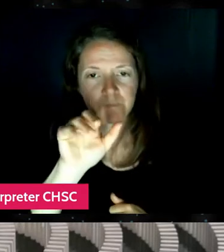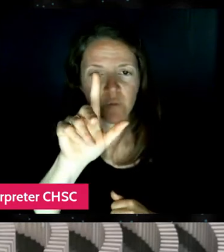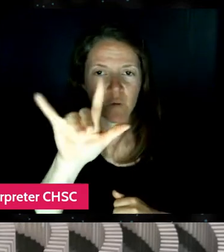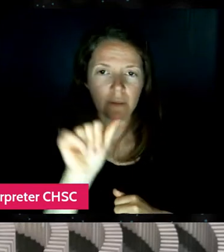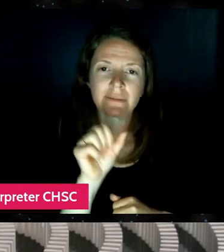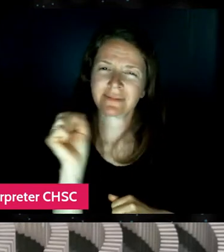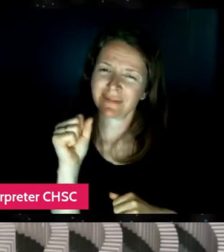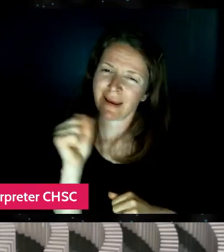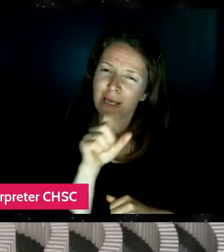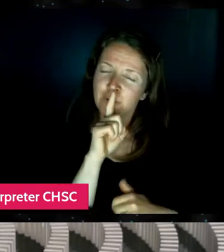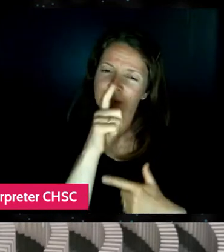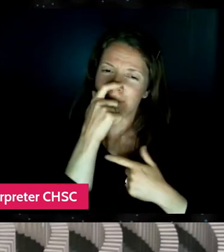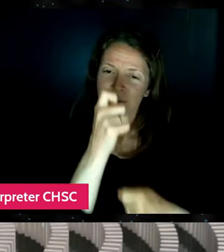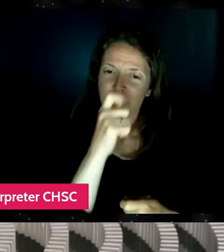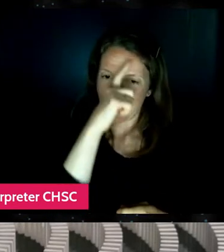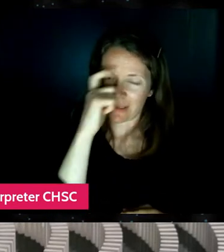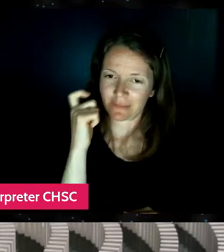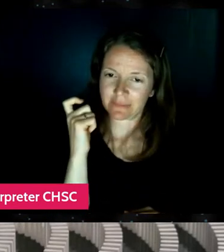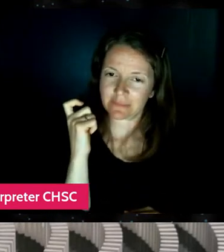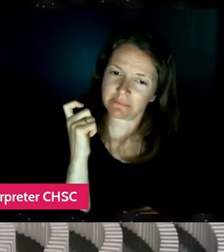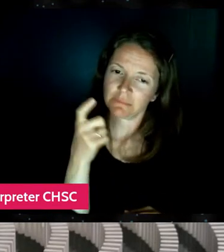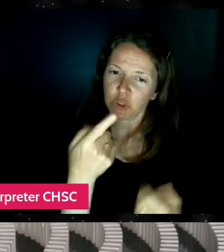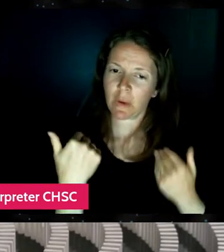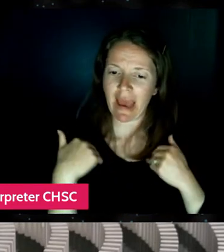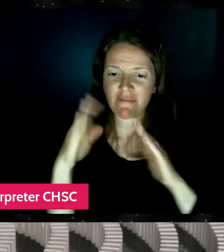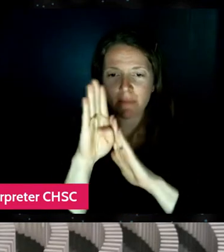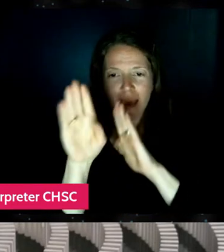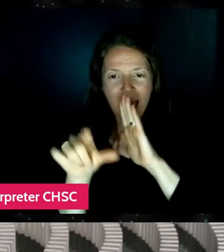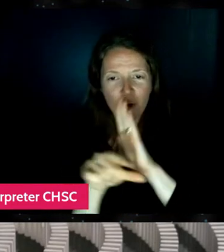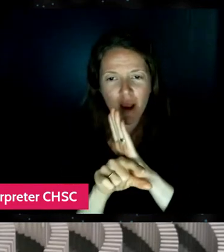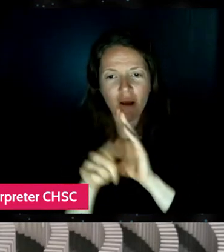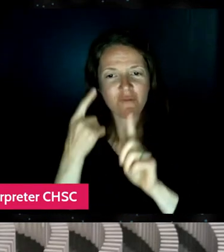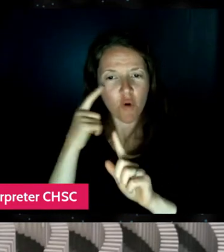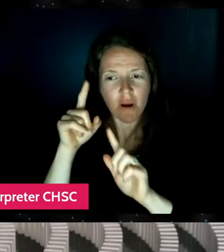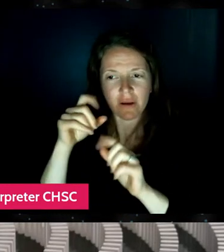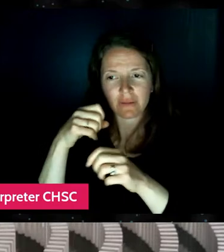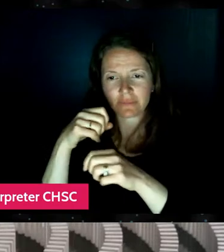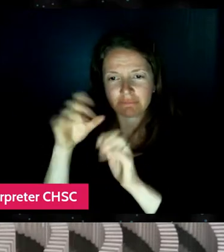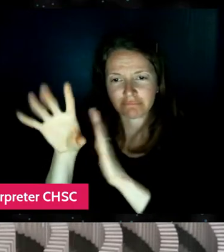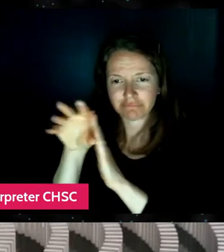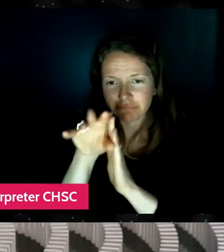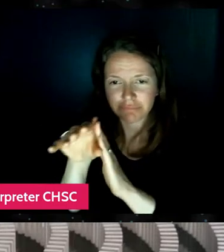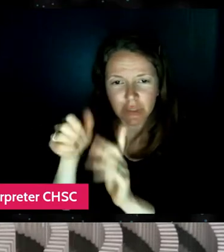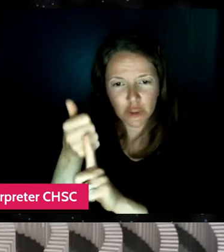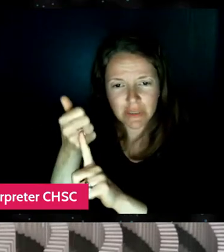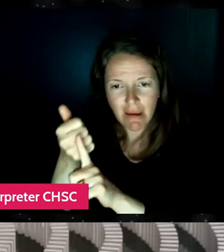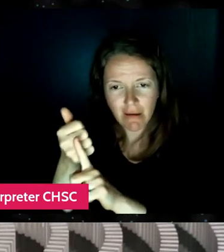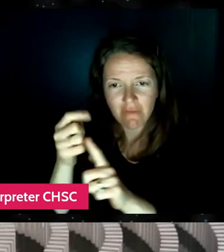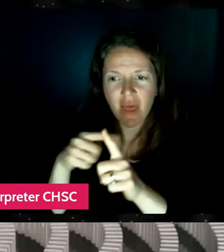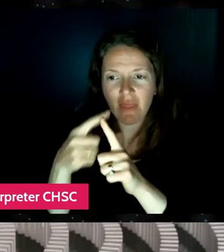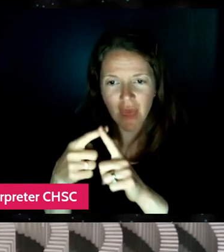is you have this background when filming yourself right. And being on YouTube, and then you have Jeremy come in